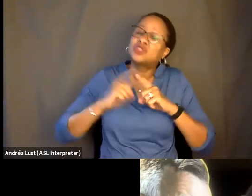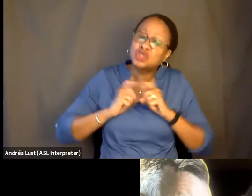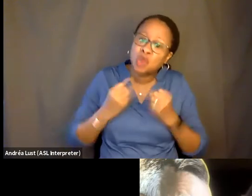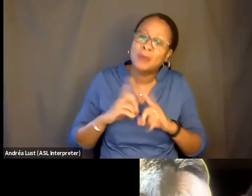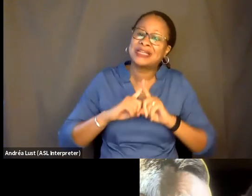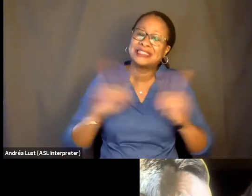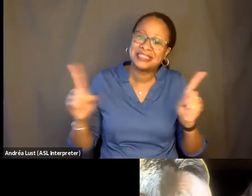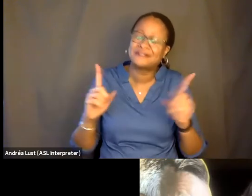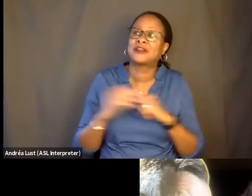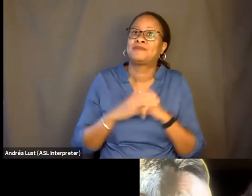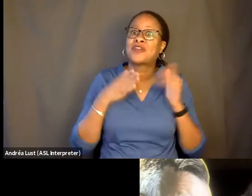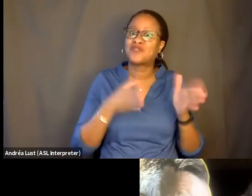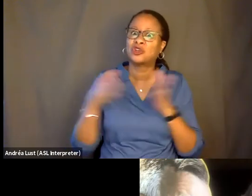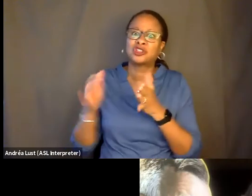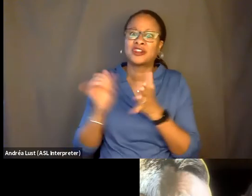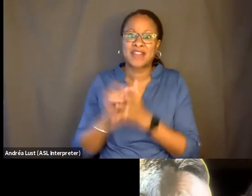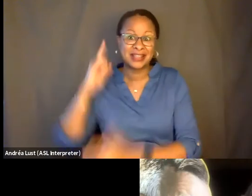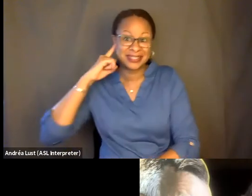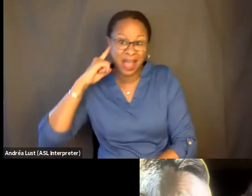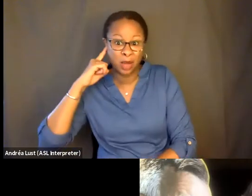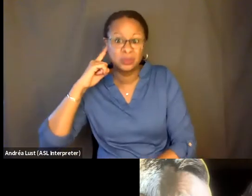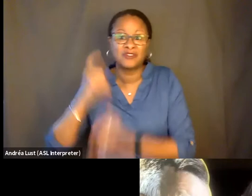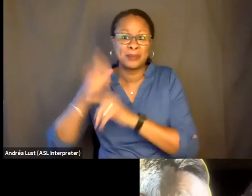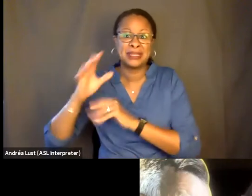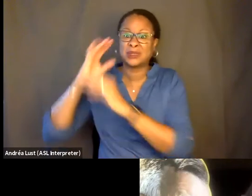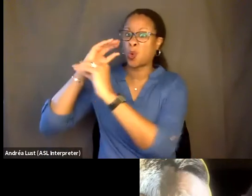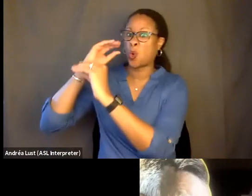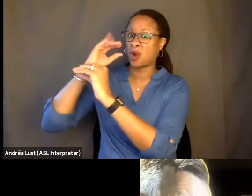And that's what sort of freed us up to imagine this--